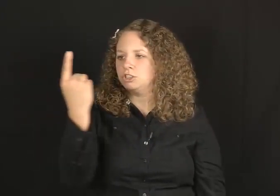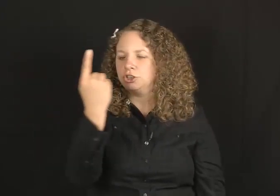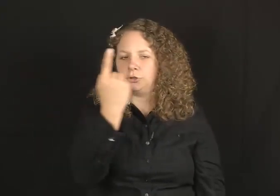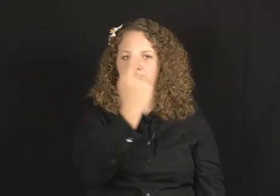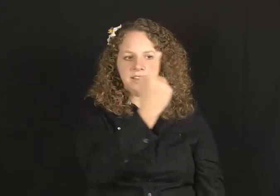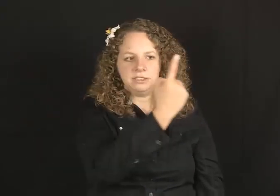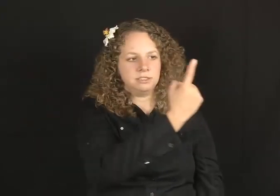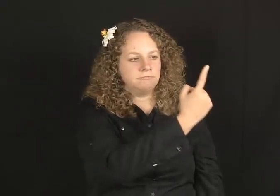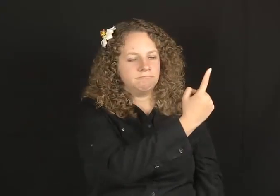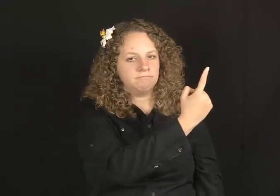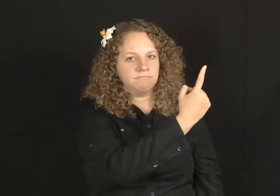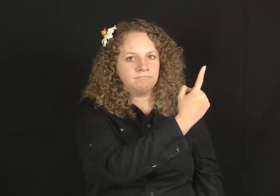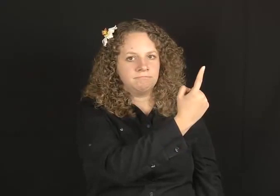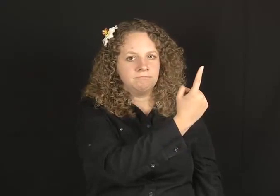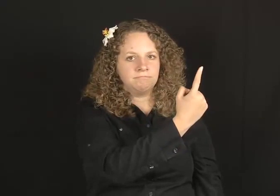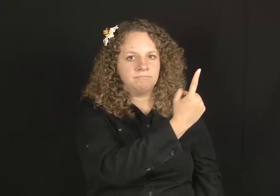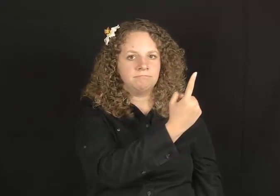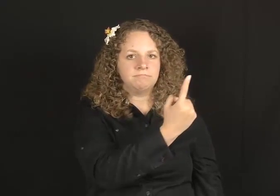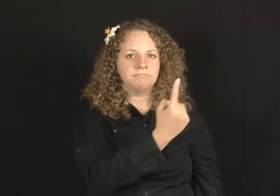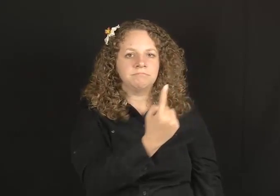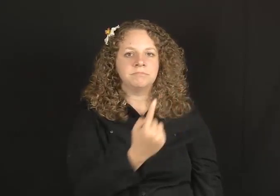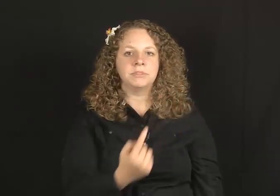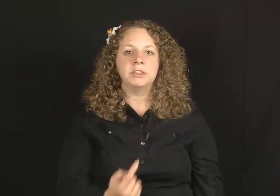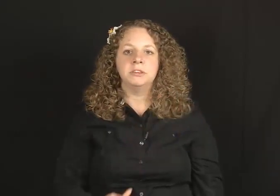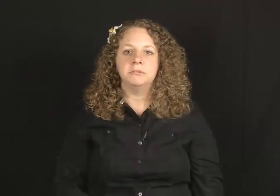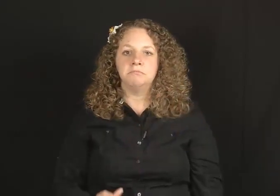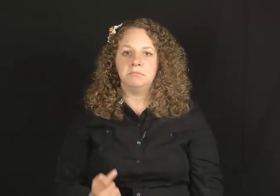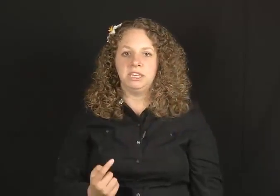WATCH GO PAST.